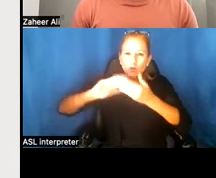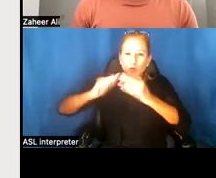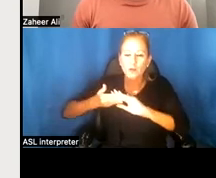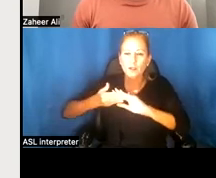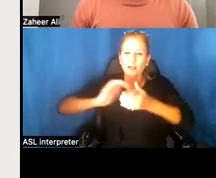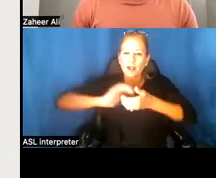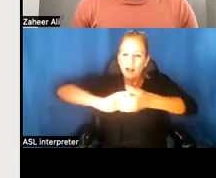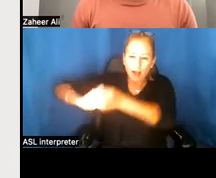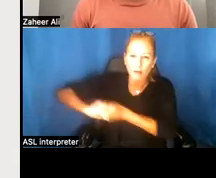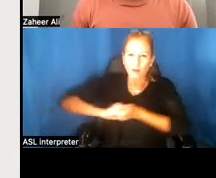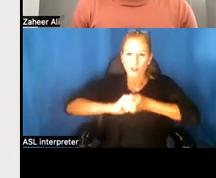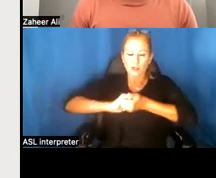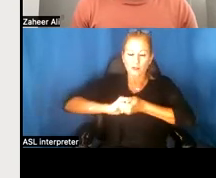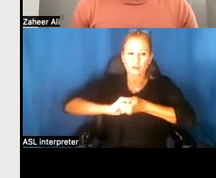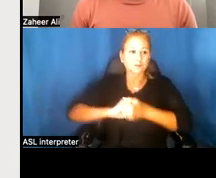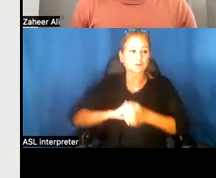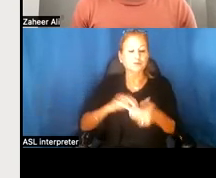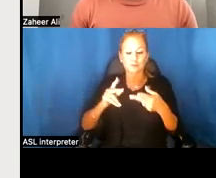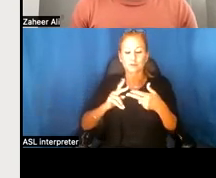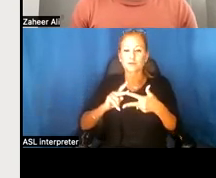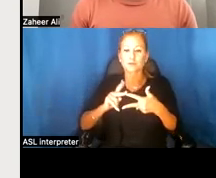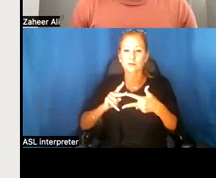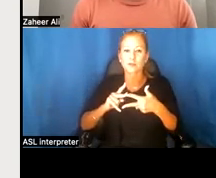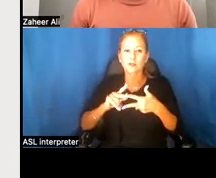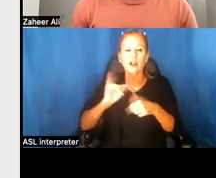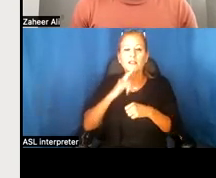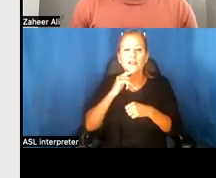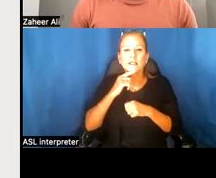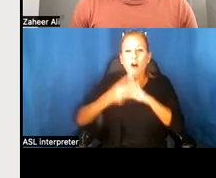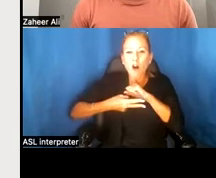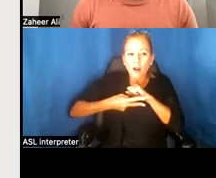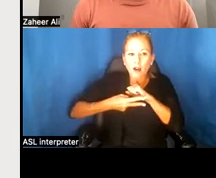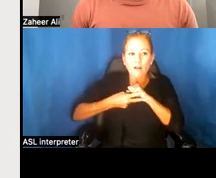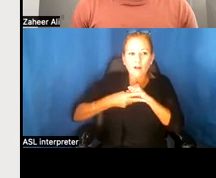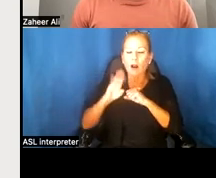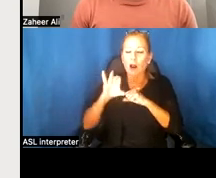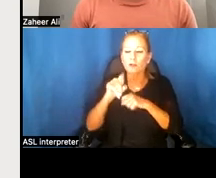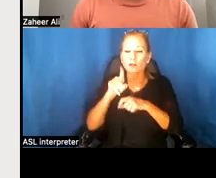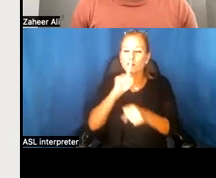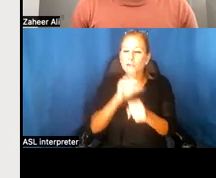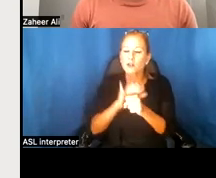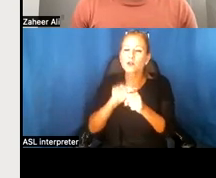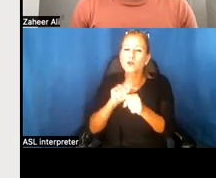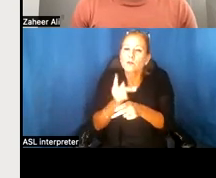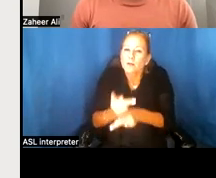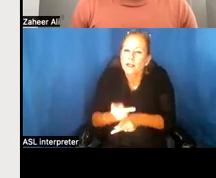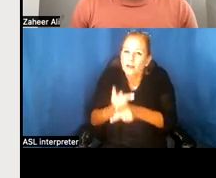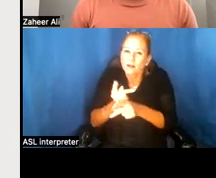second, as an archival object that you are committed to be caretakers of for the long term;